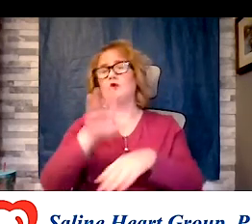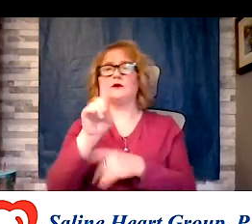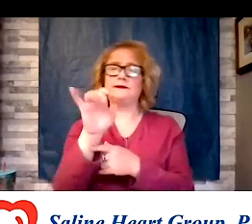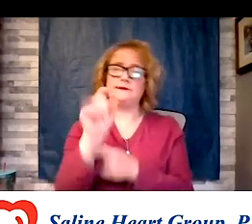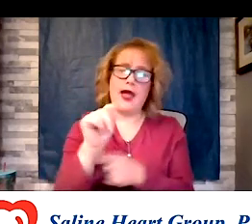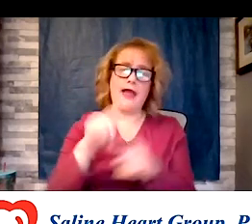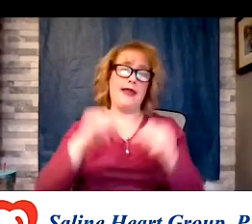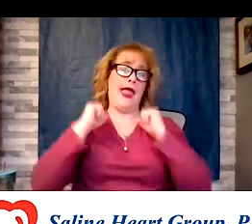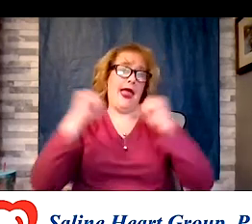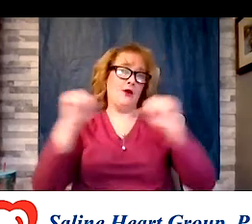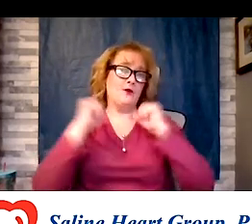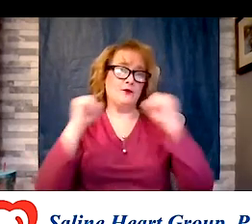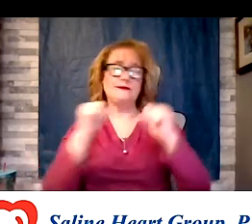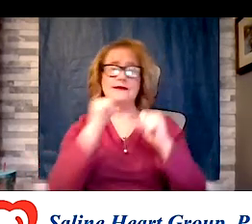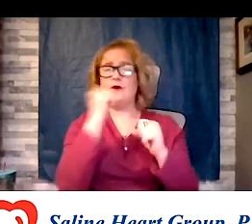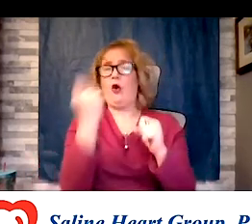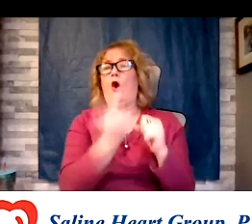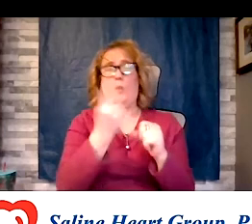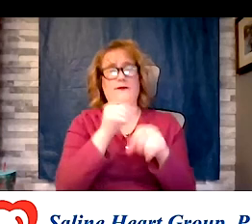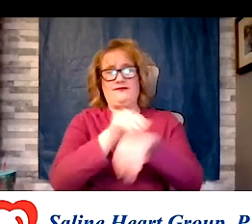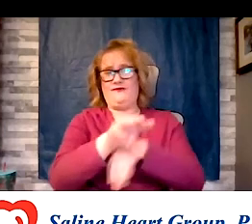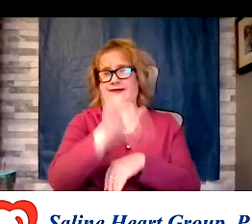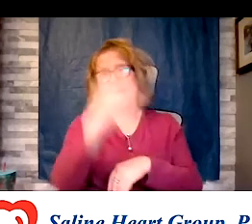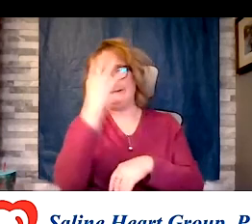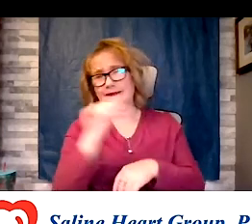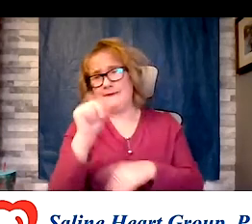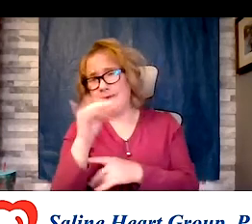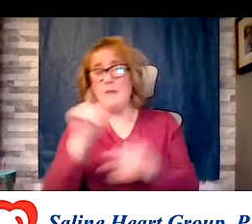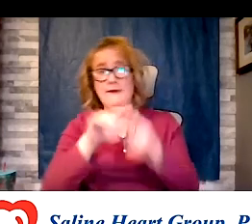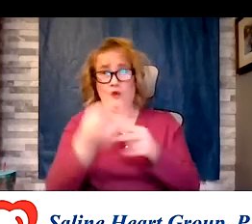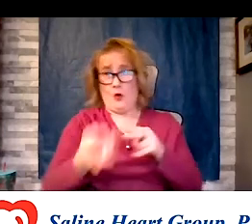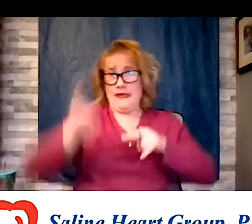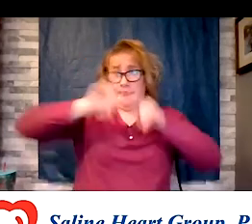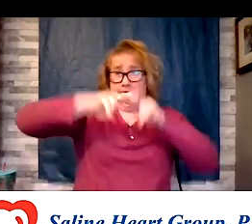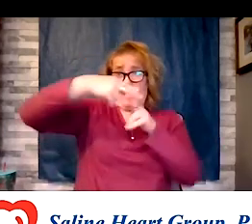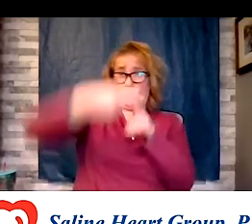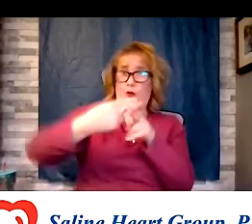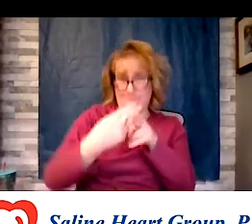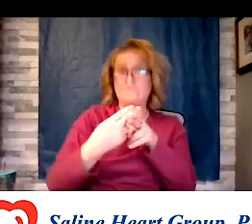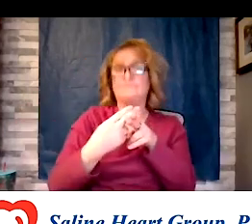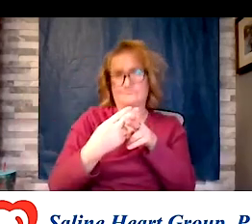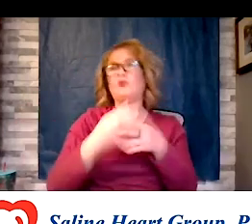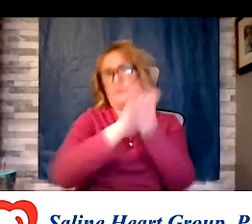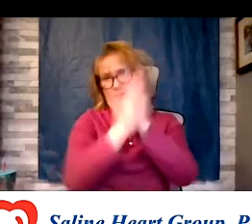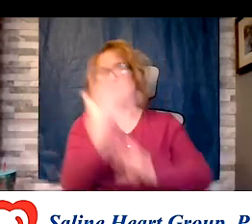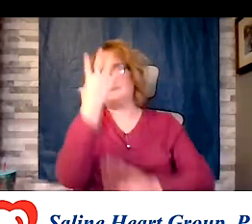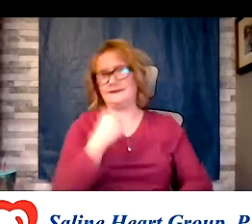but indirectly, if you gain weight, you end up getting sleep apnea. If you get sleep apnea,